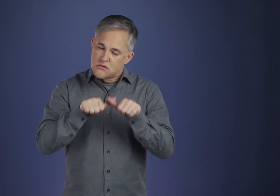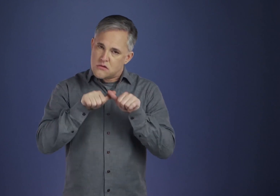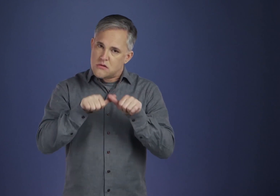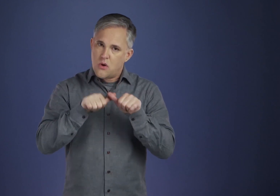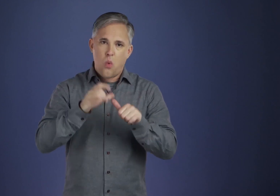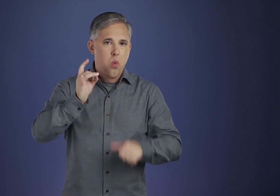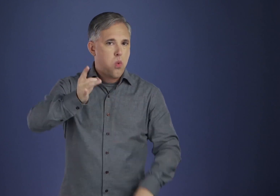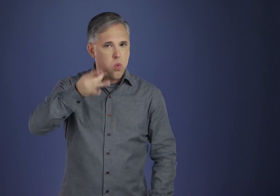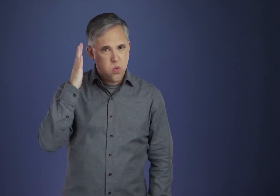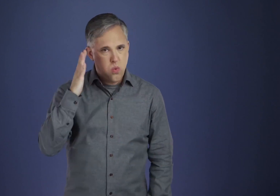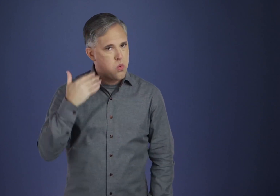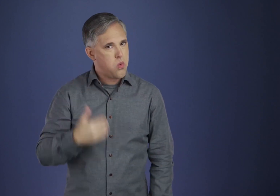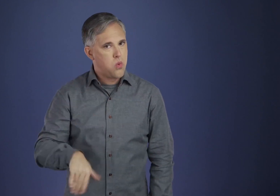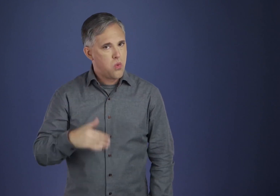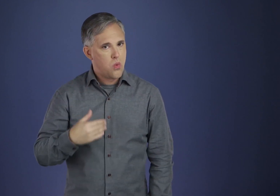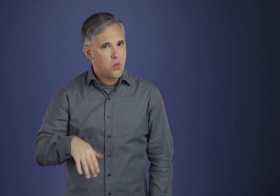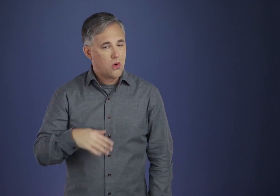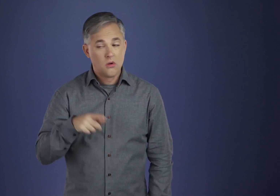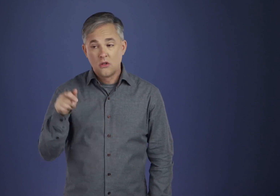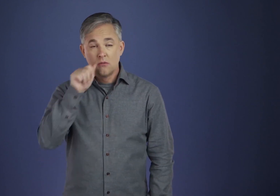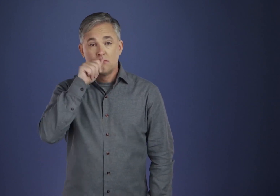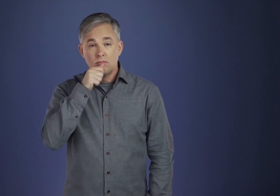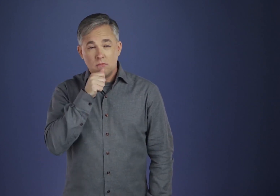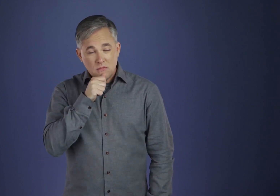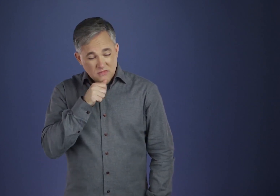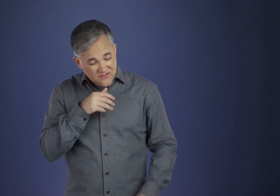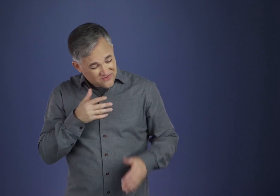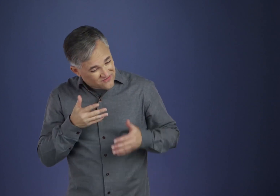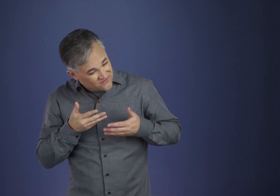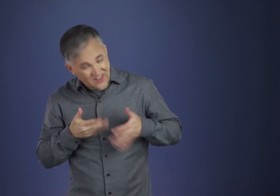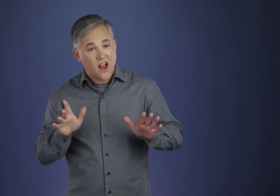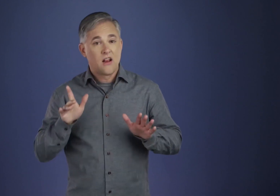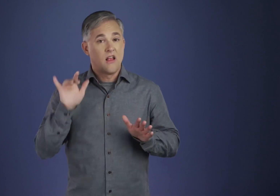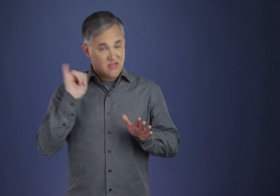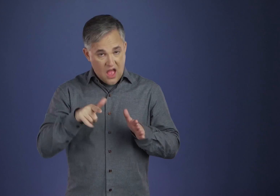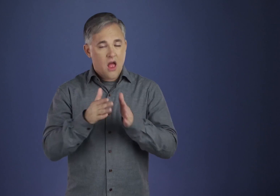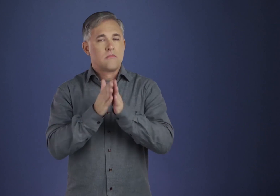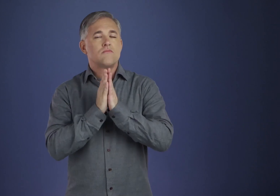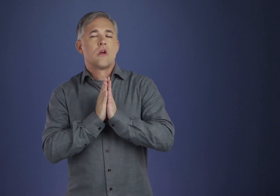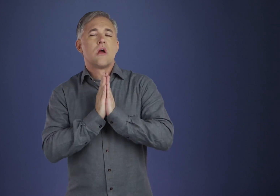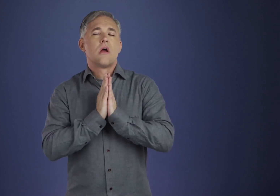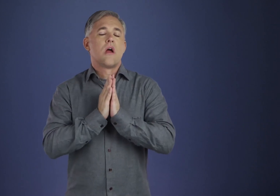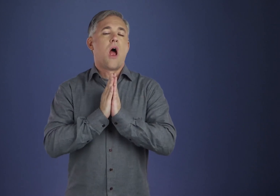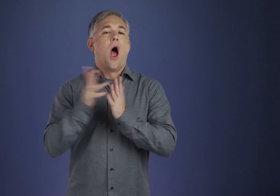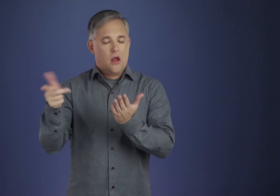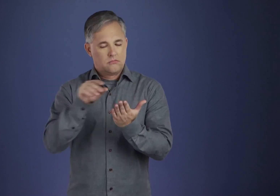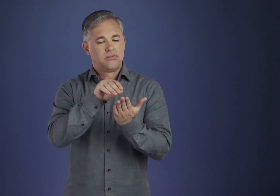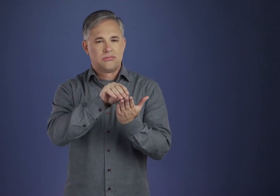this prayer was his expression of what he could then see, feel, and wish to become: